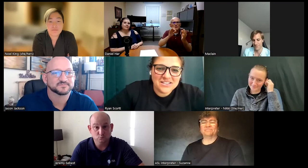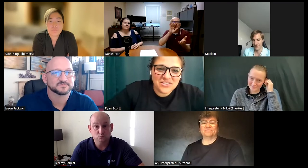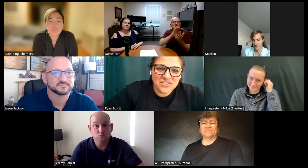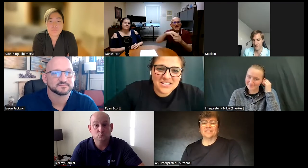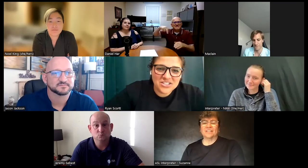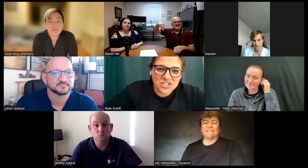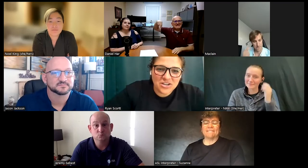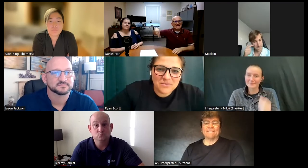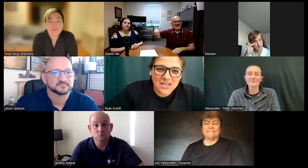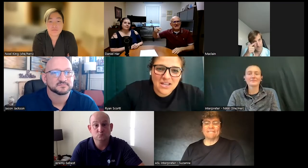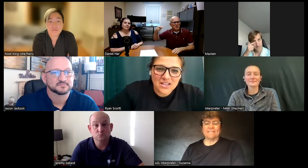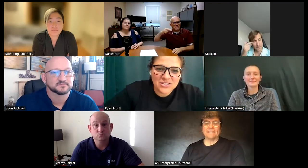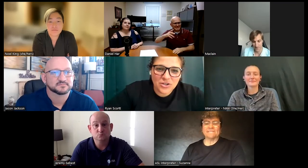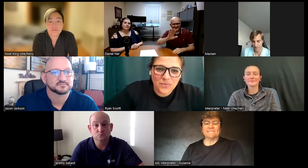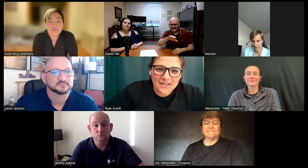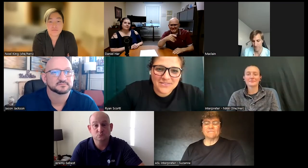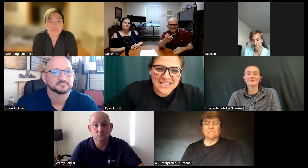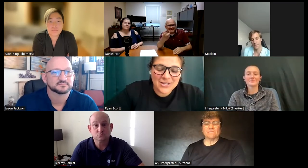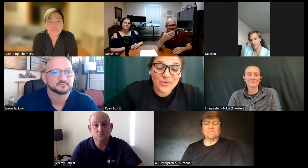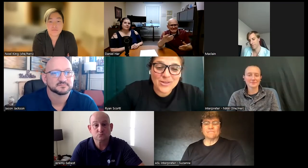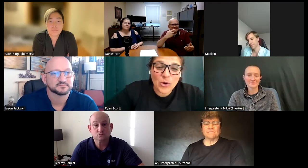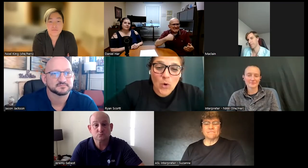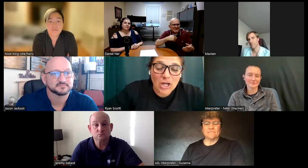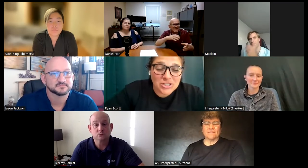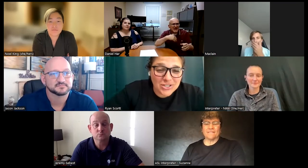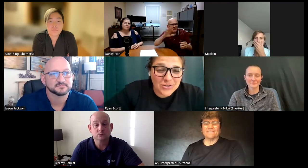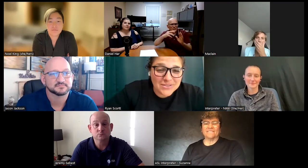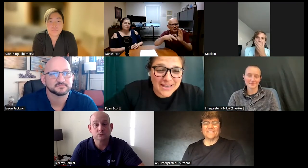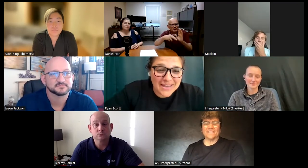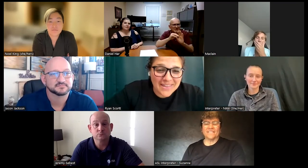Daniel this is Jeremy is your wife standing right there watching you say